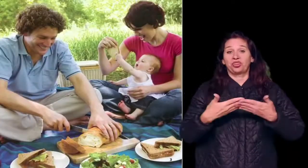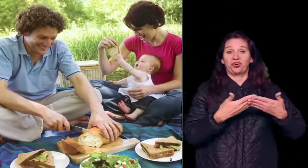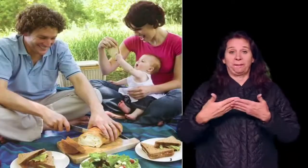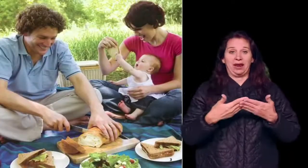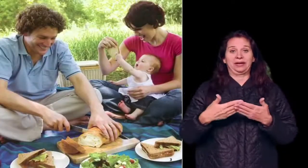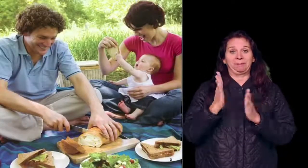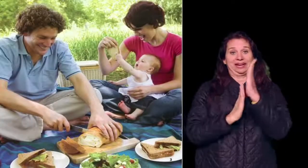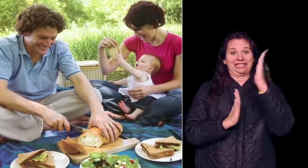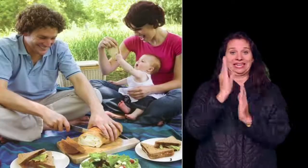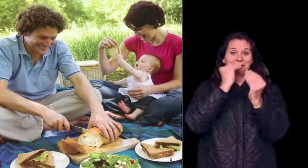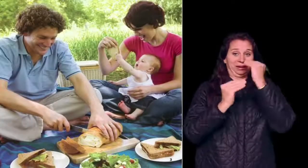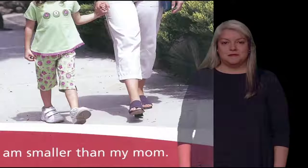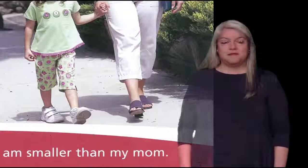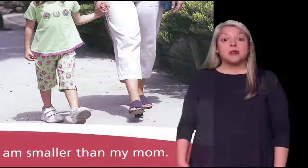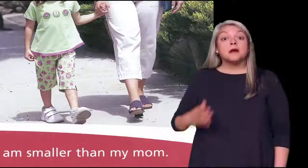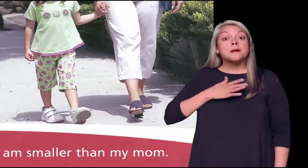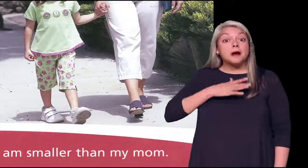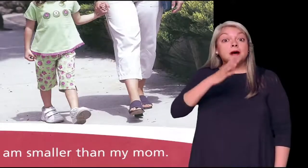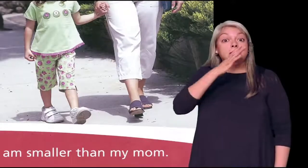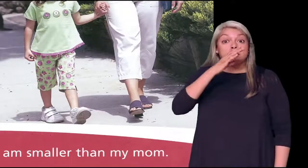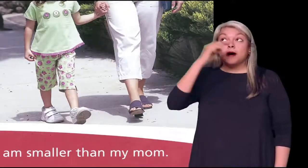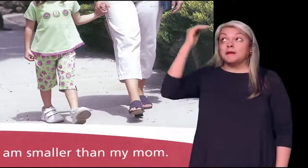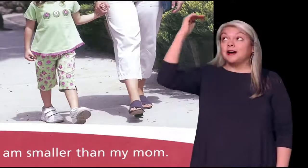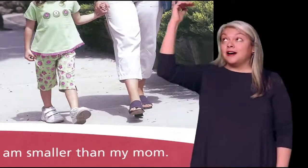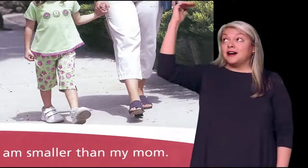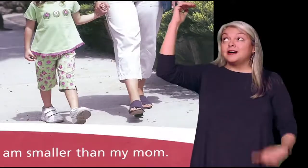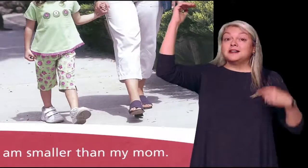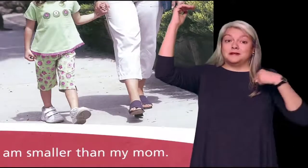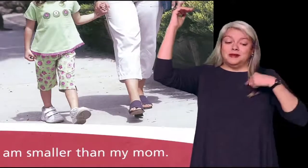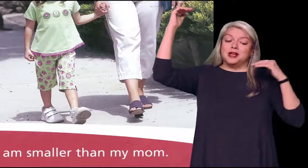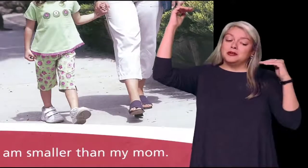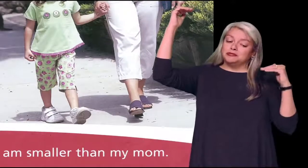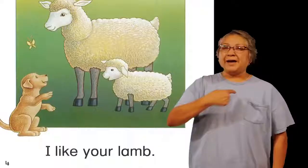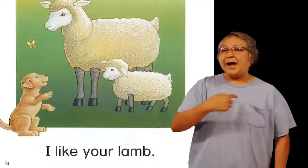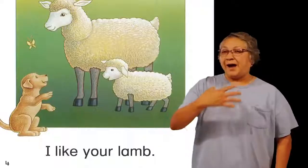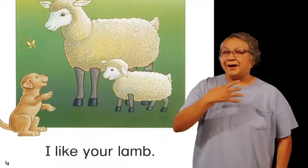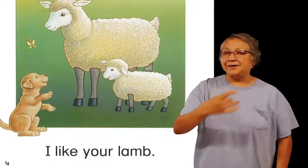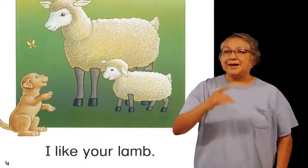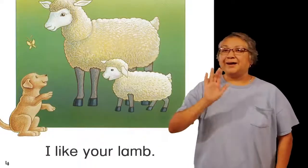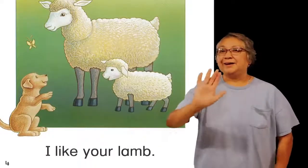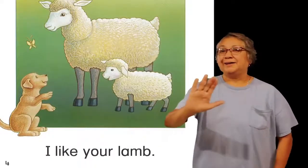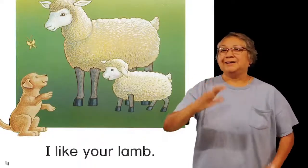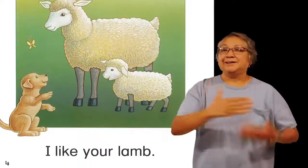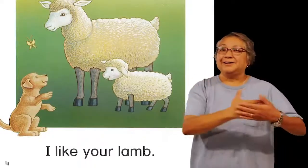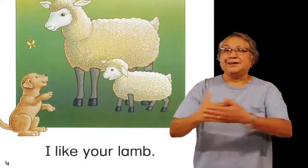a bear eats fish i am